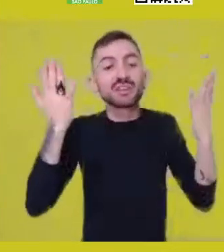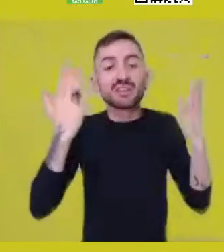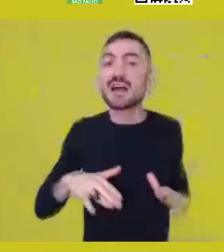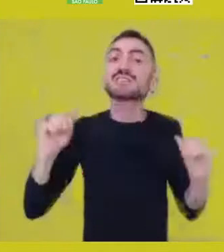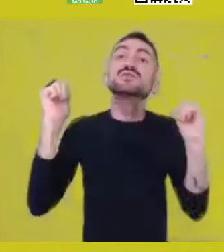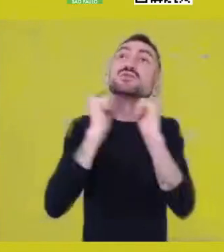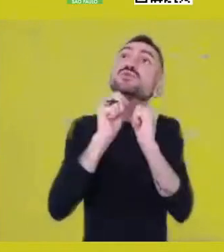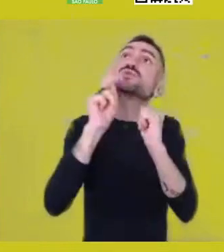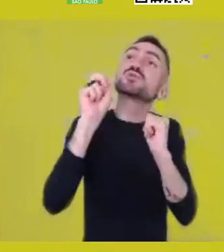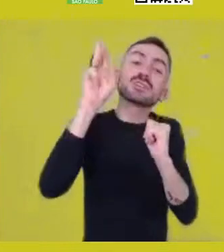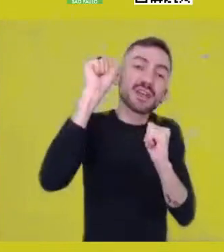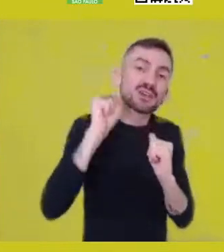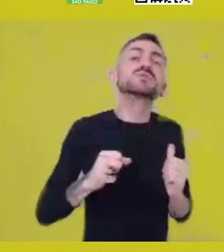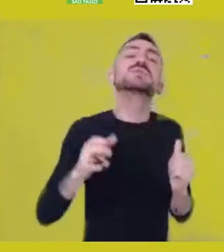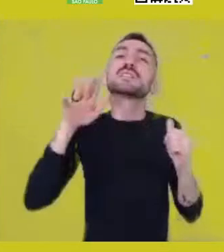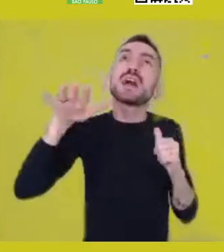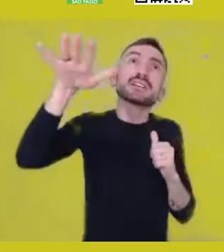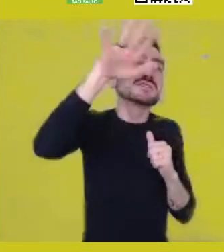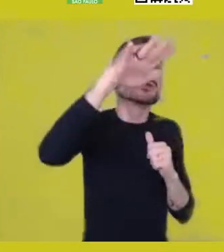in the collectivity of this cosmos.